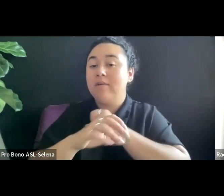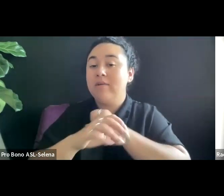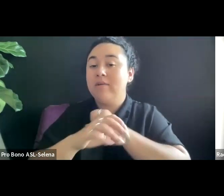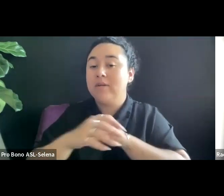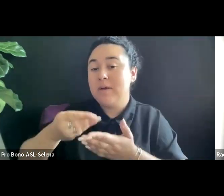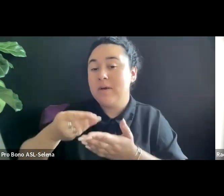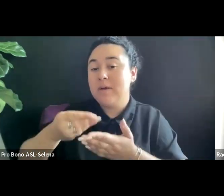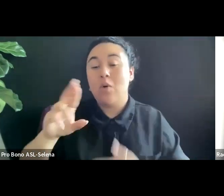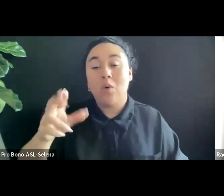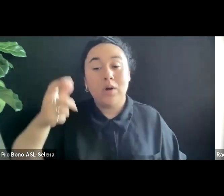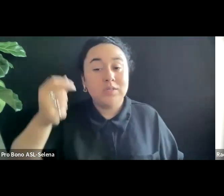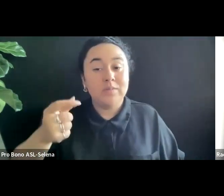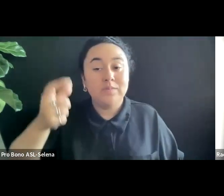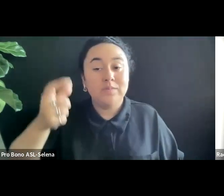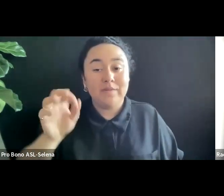ENGAGEMENT.